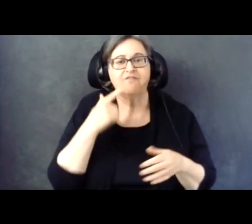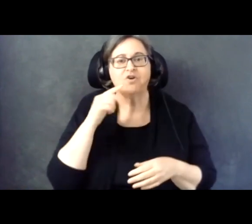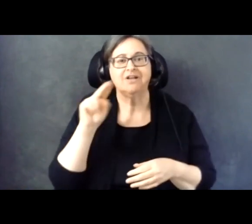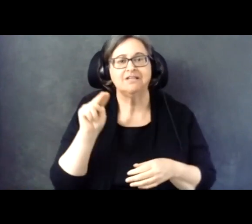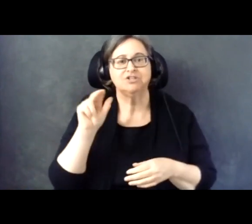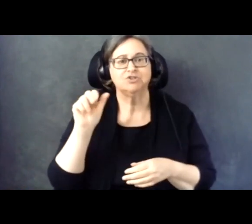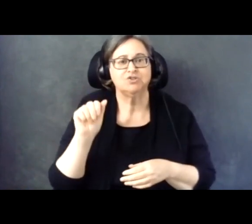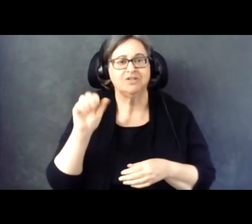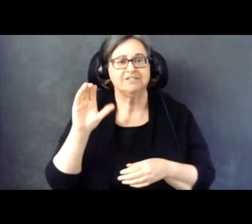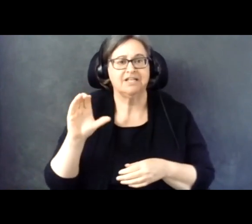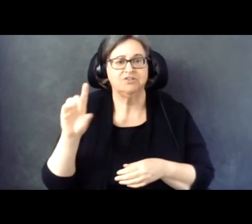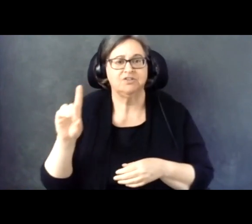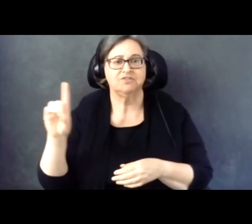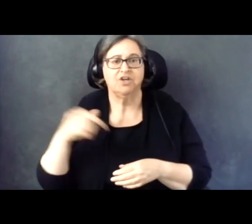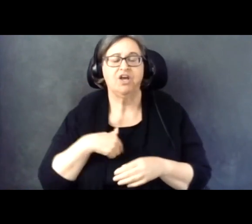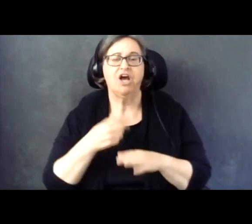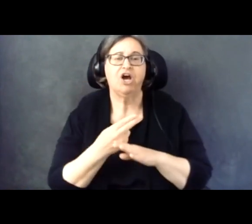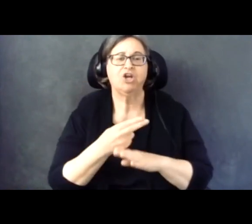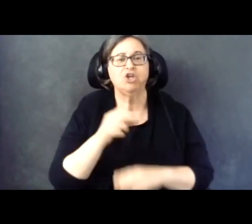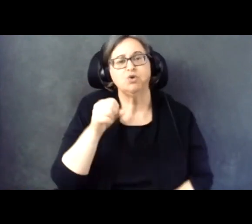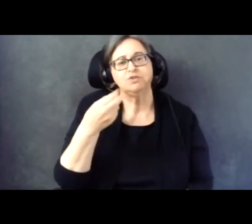I use the pronouns she/her.